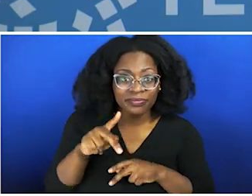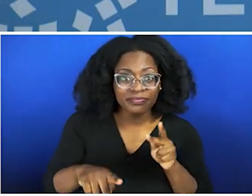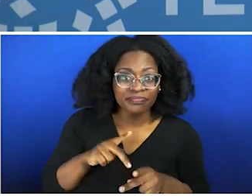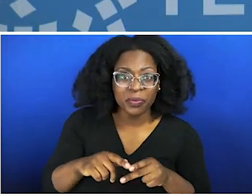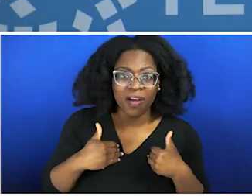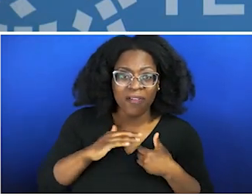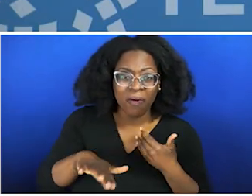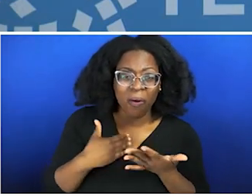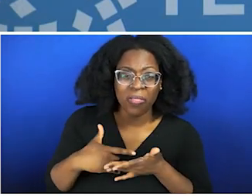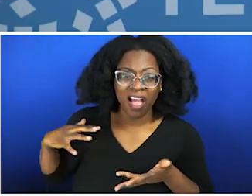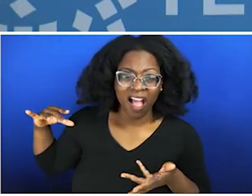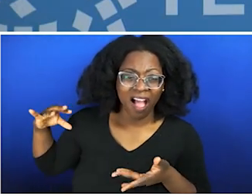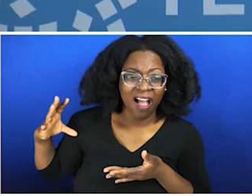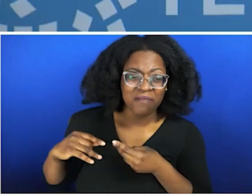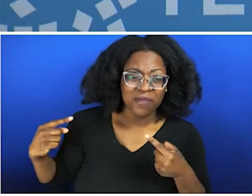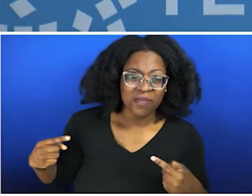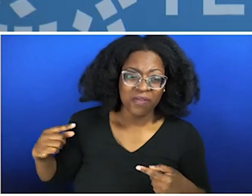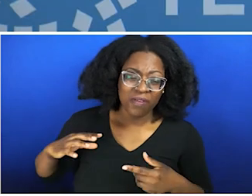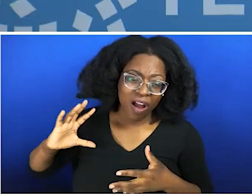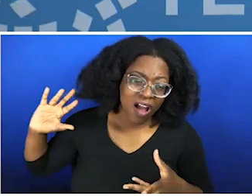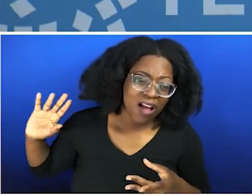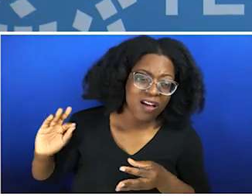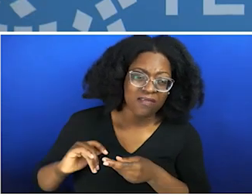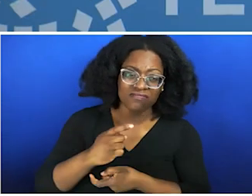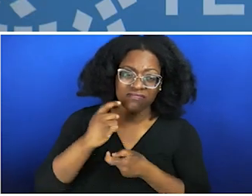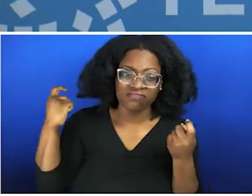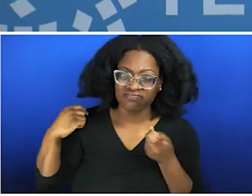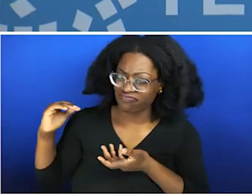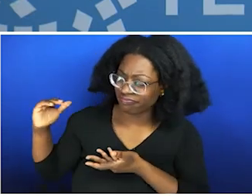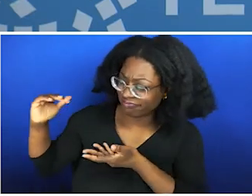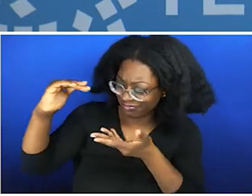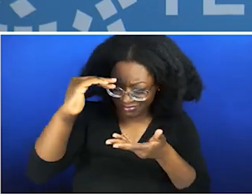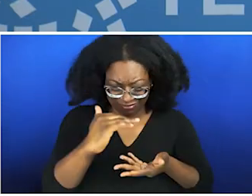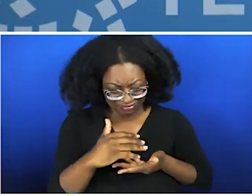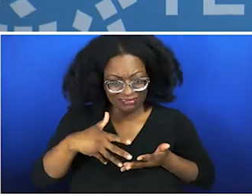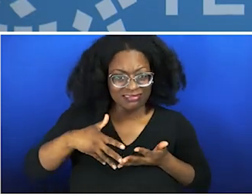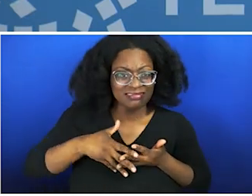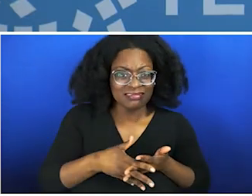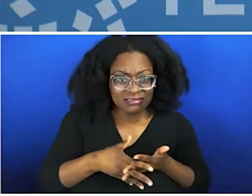happening to their bloodline, what do you think is happening to their offspring? This